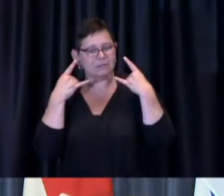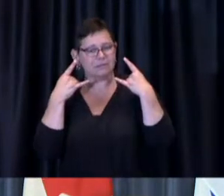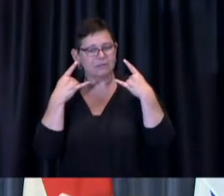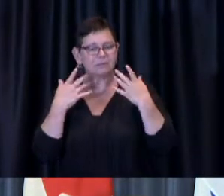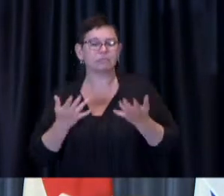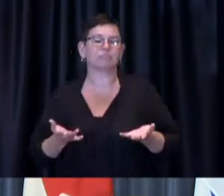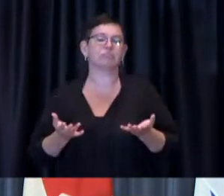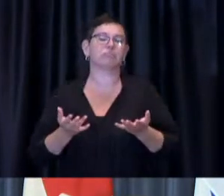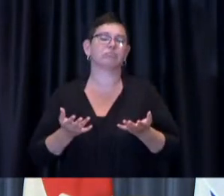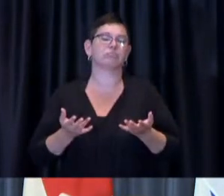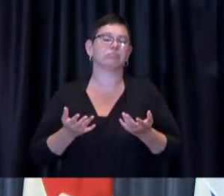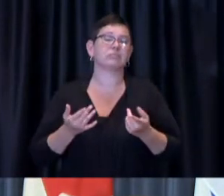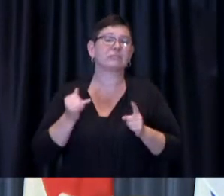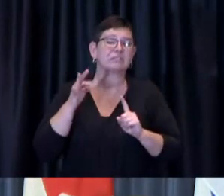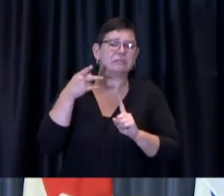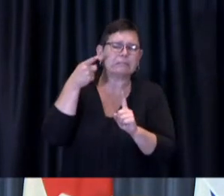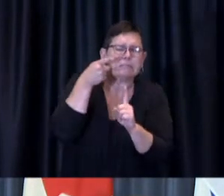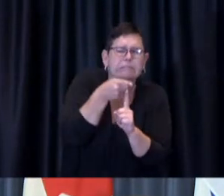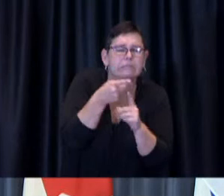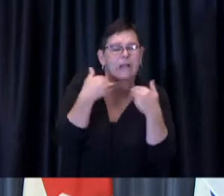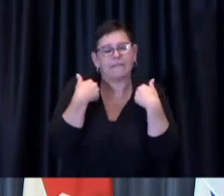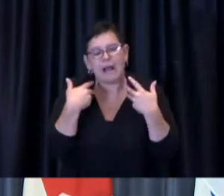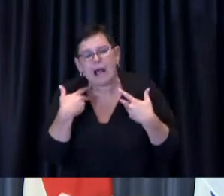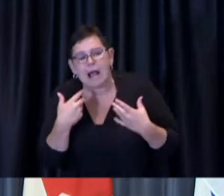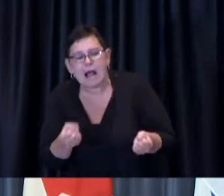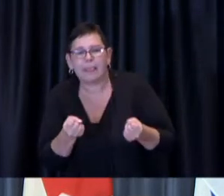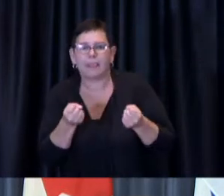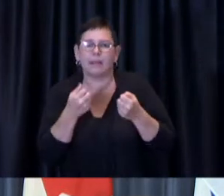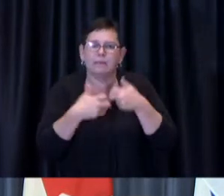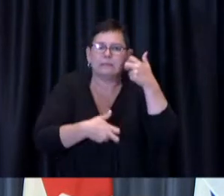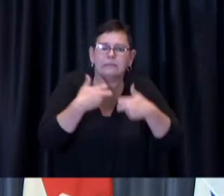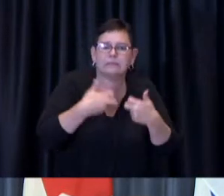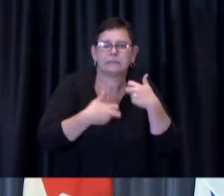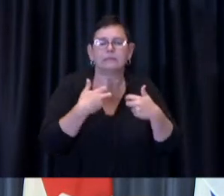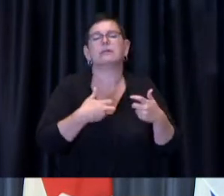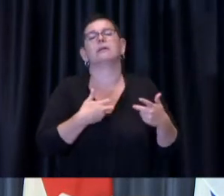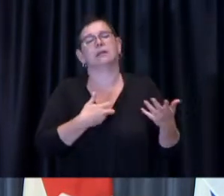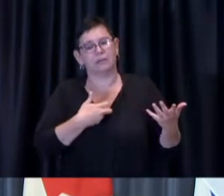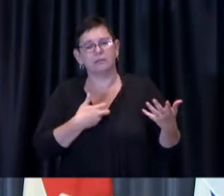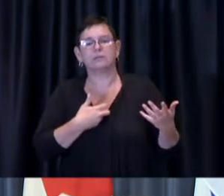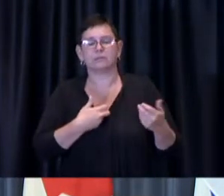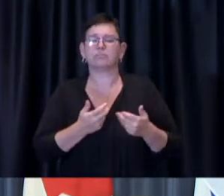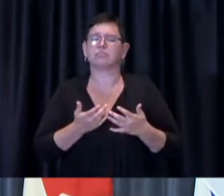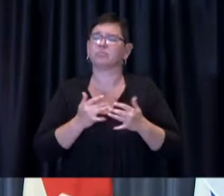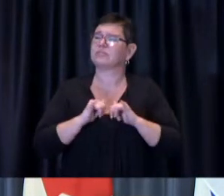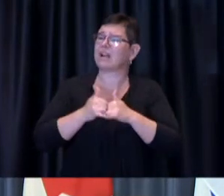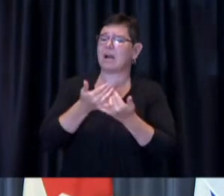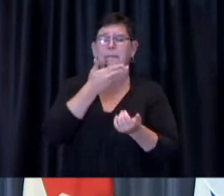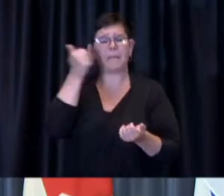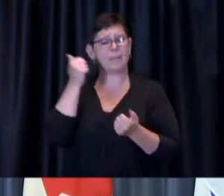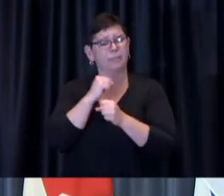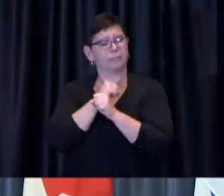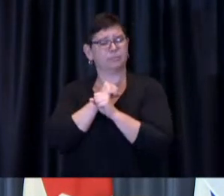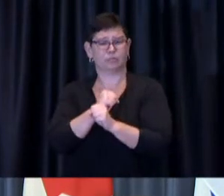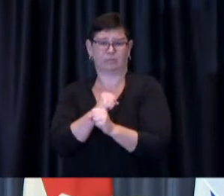all these measures together constitutes the best protection that we can undertake ourselves for our